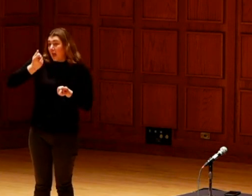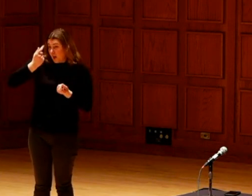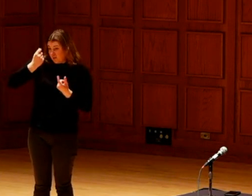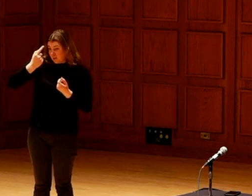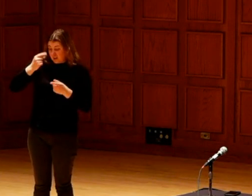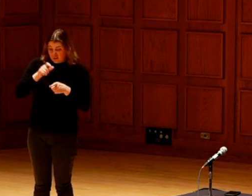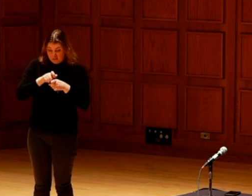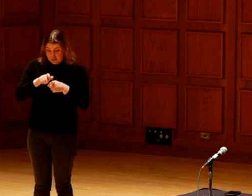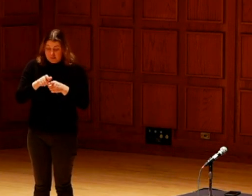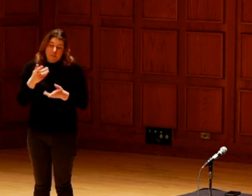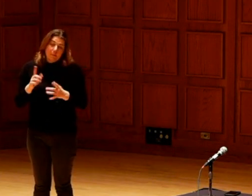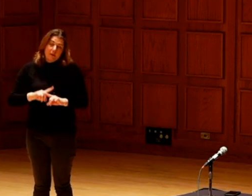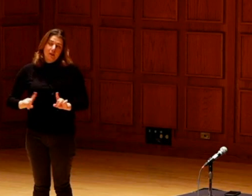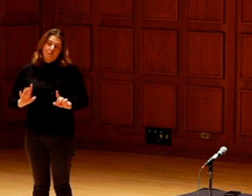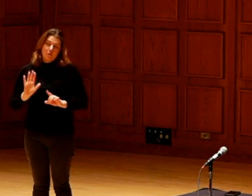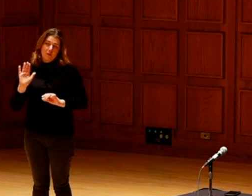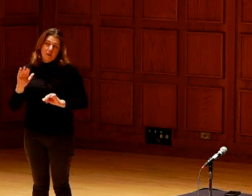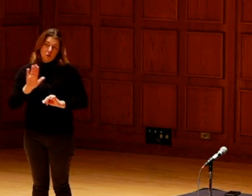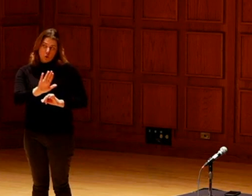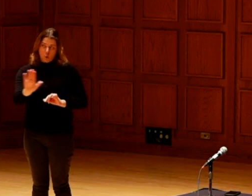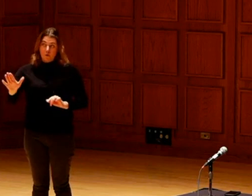well. My understanding of seeds might be different than yours.